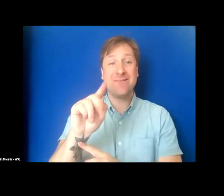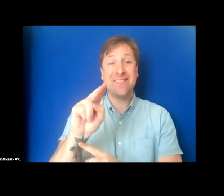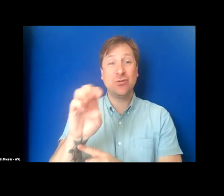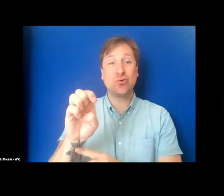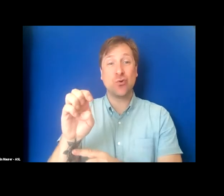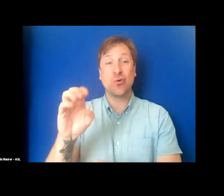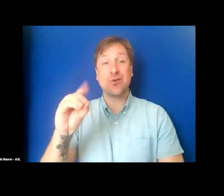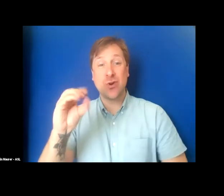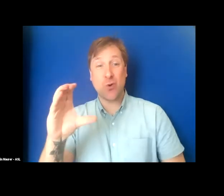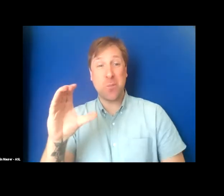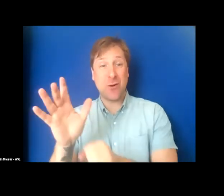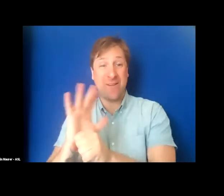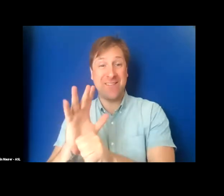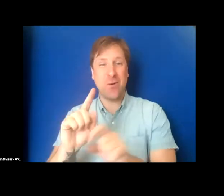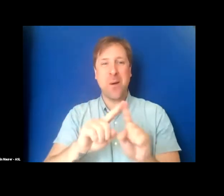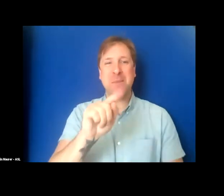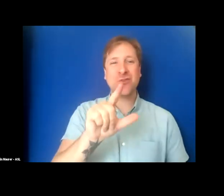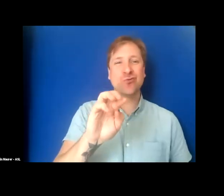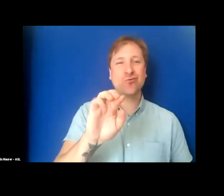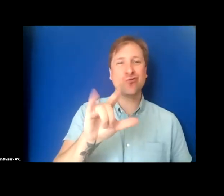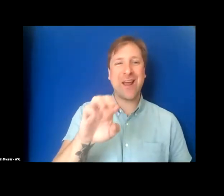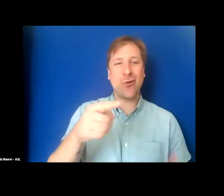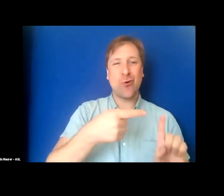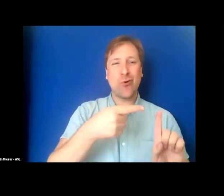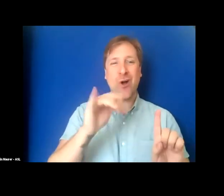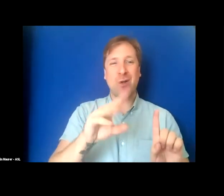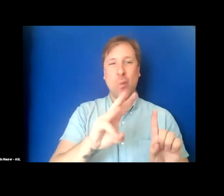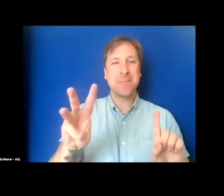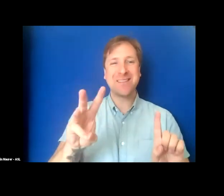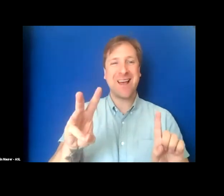but then the trailer on the film's website goes live without captions.